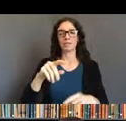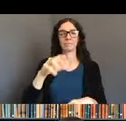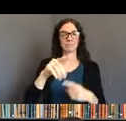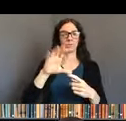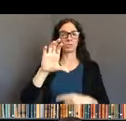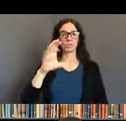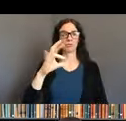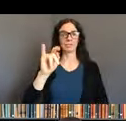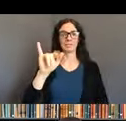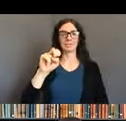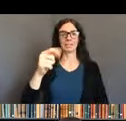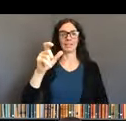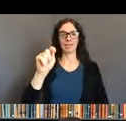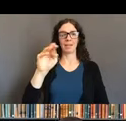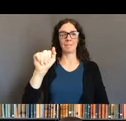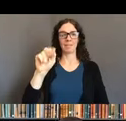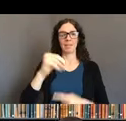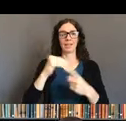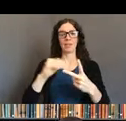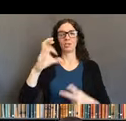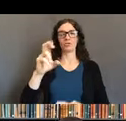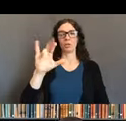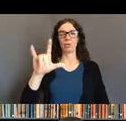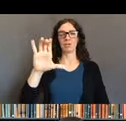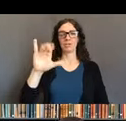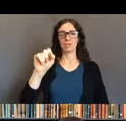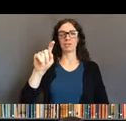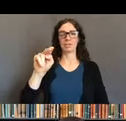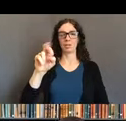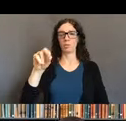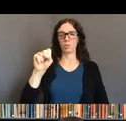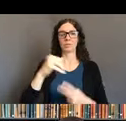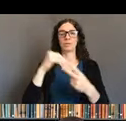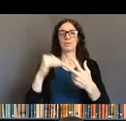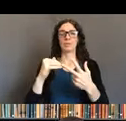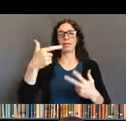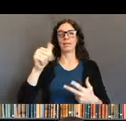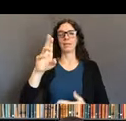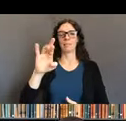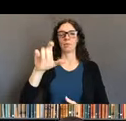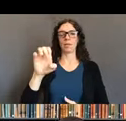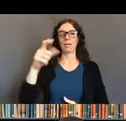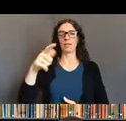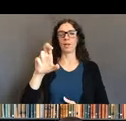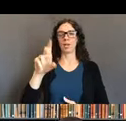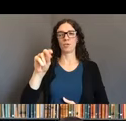and Gabrielle Guedon and I probably massacred their names and I apologize ahead of time.